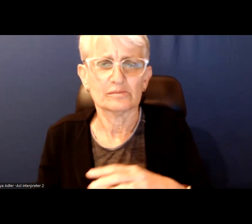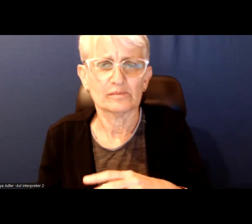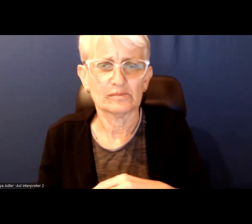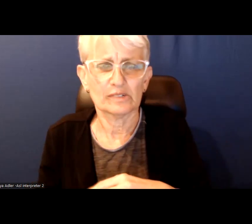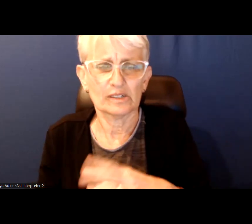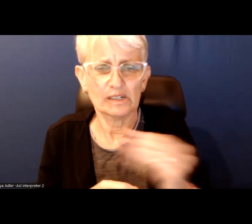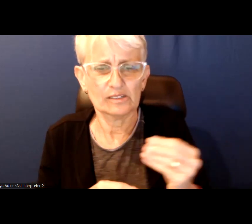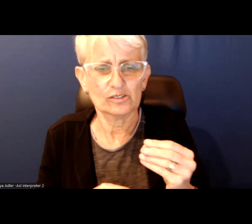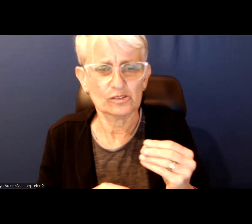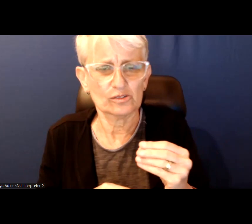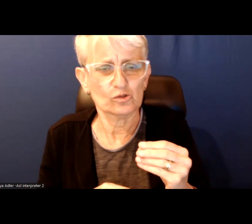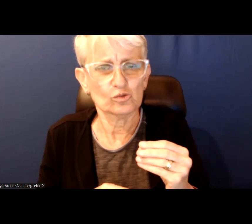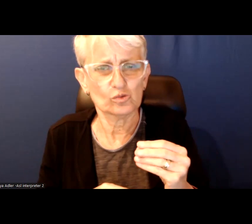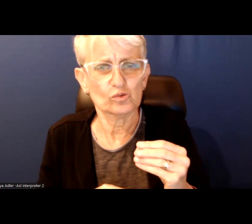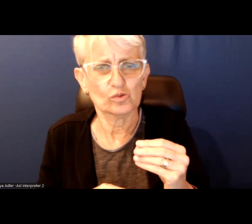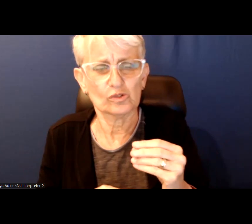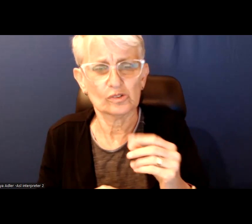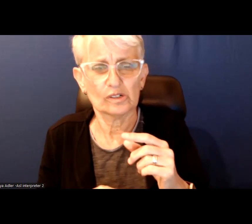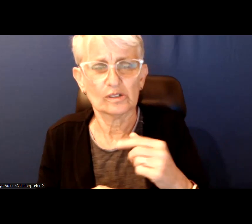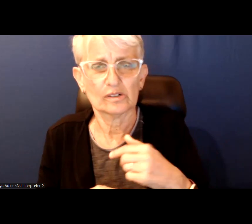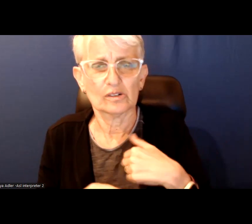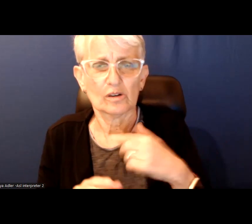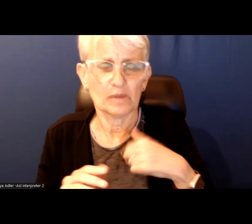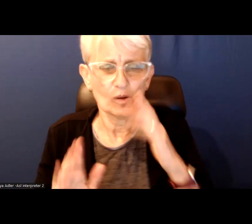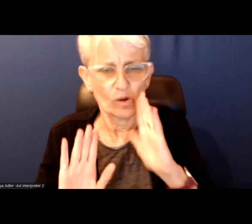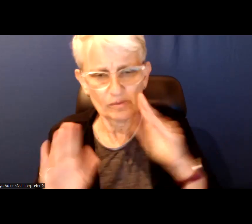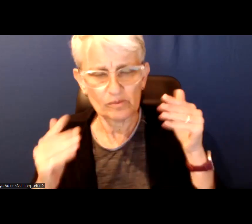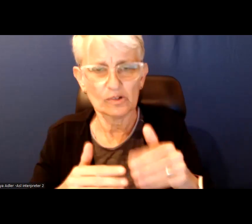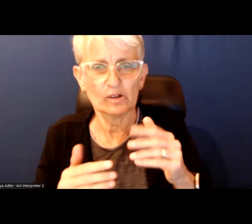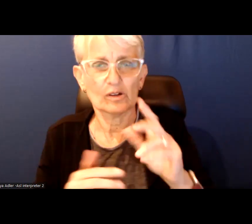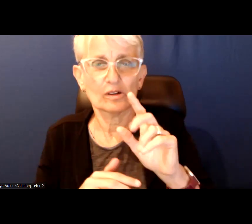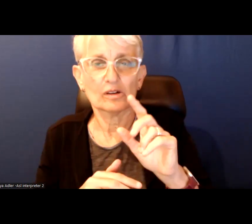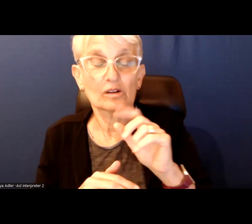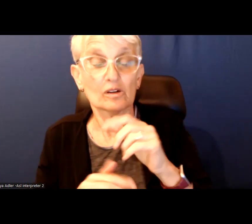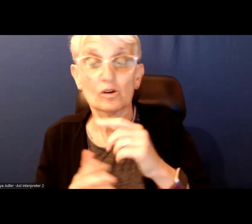And to the and what I am paying attention to is not only what the priorities are in